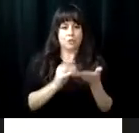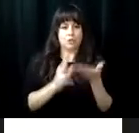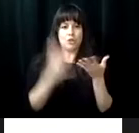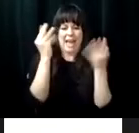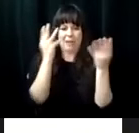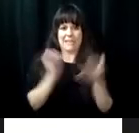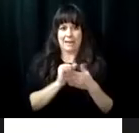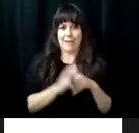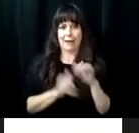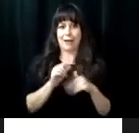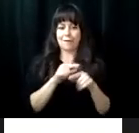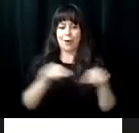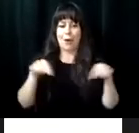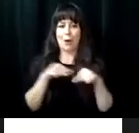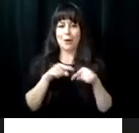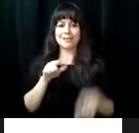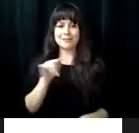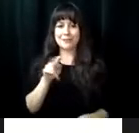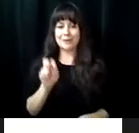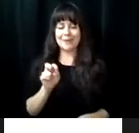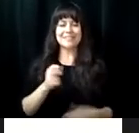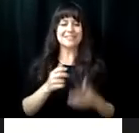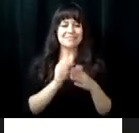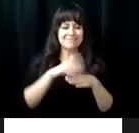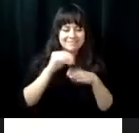18. It is designed to challenge students to go outside their